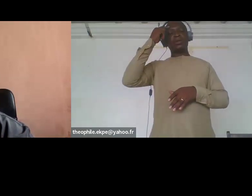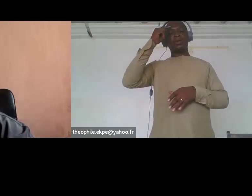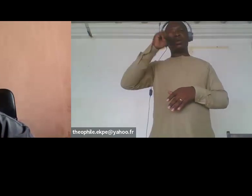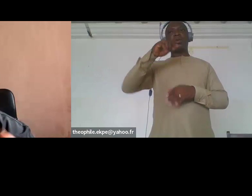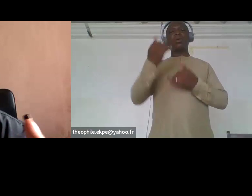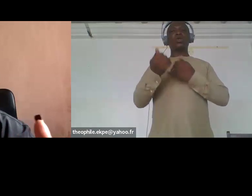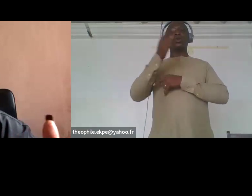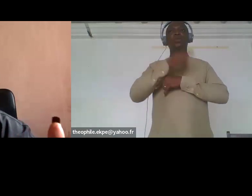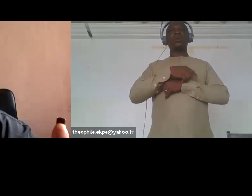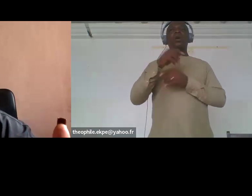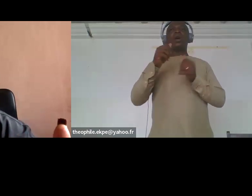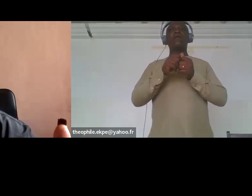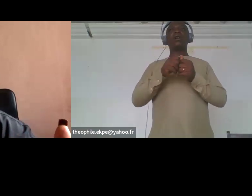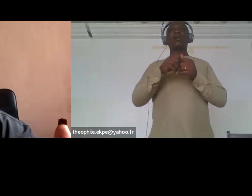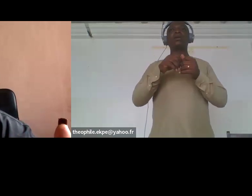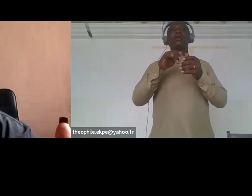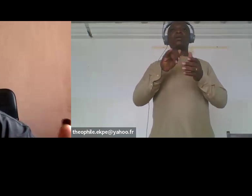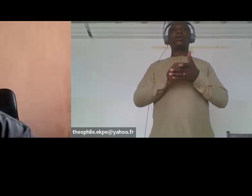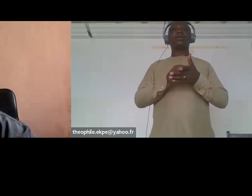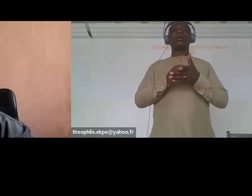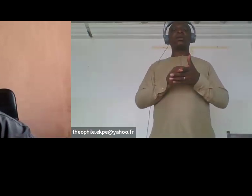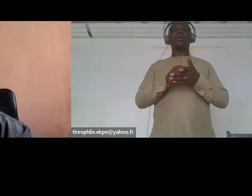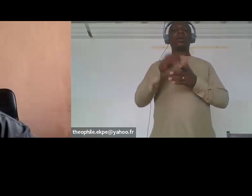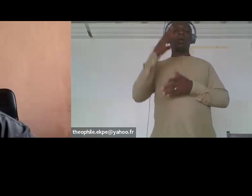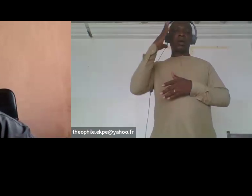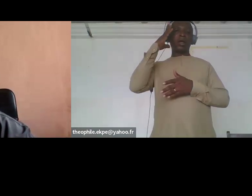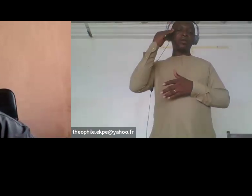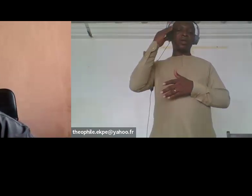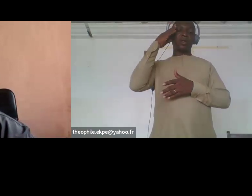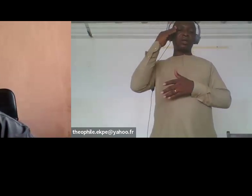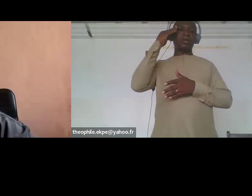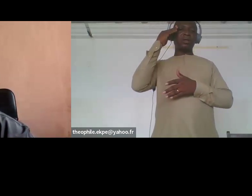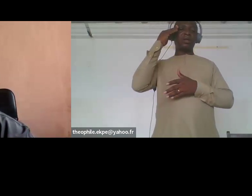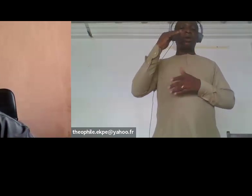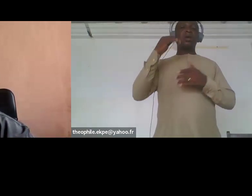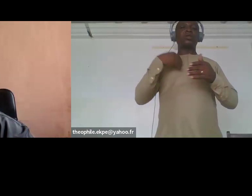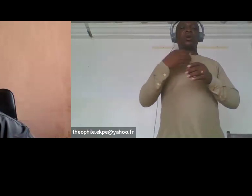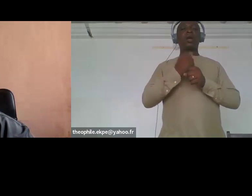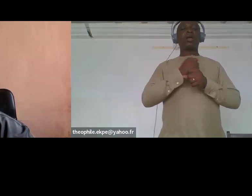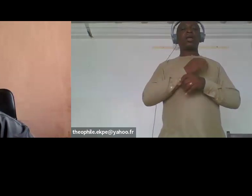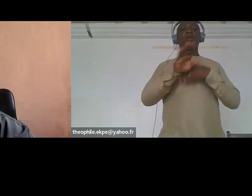have accumulated as deer over the years uh in the next five years we will be